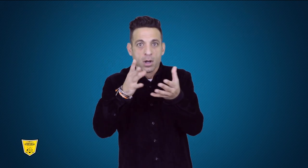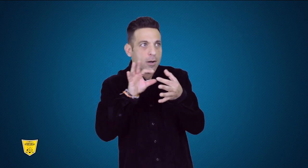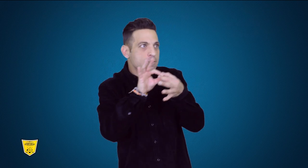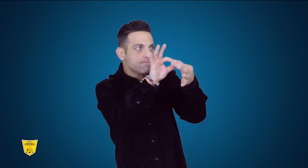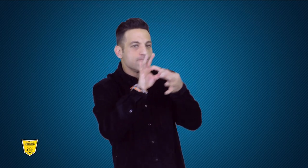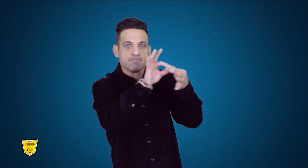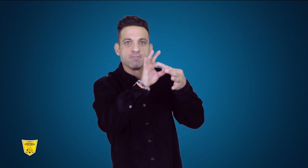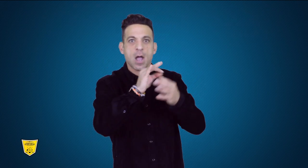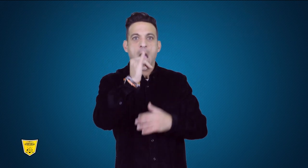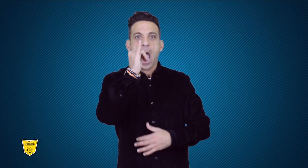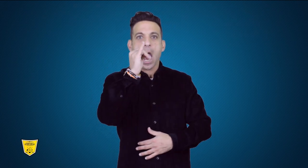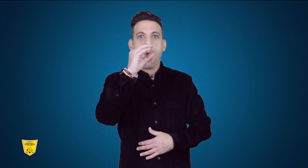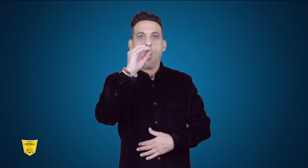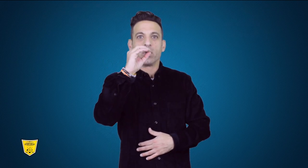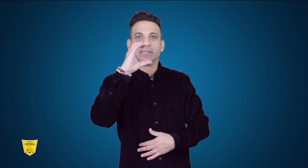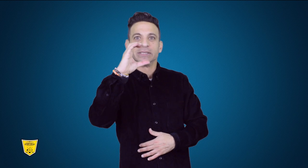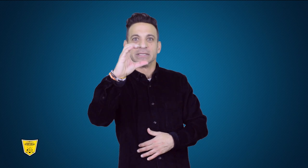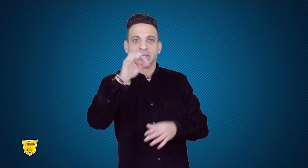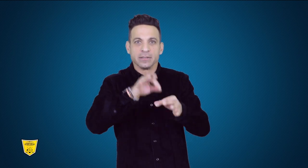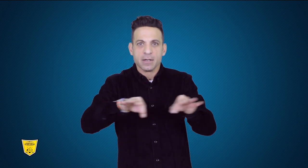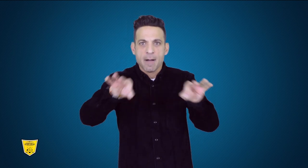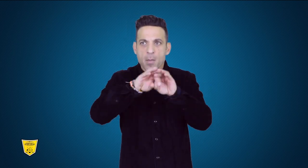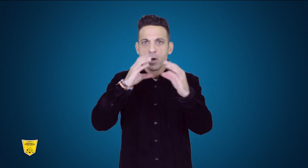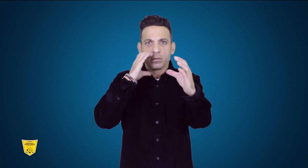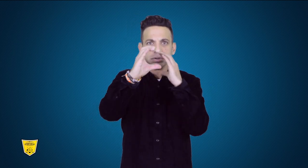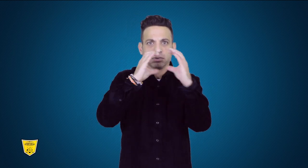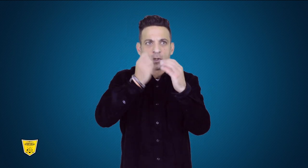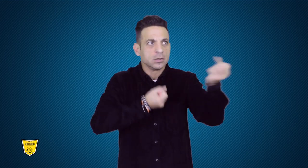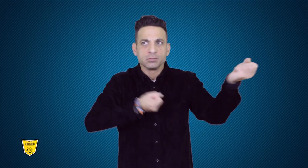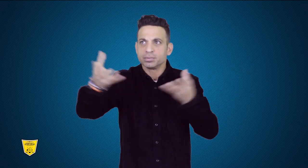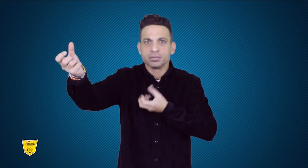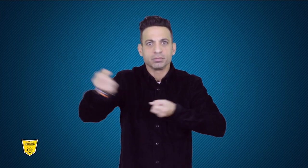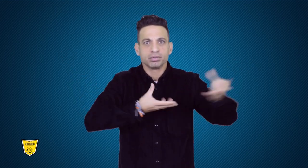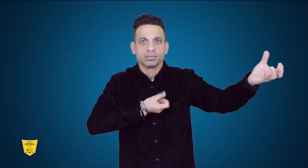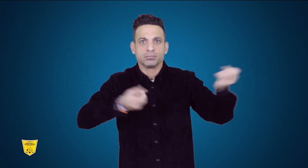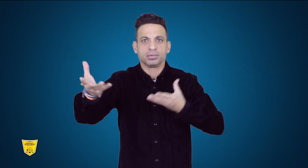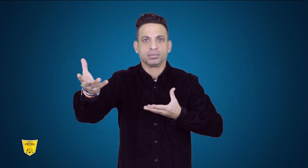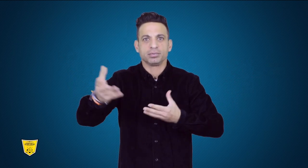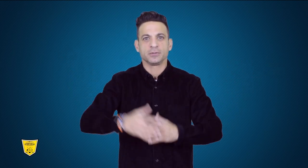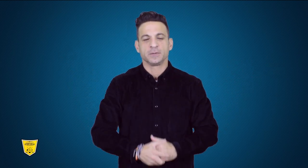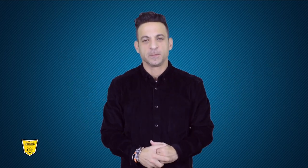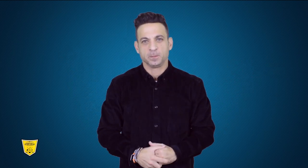with the International Olympics Committee, IOC.